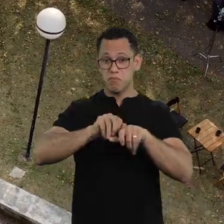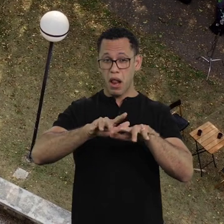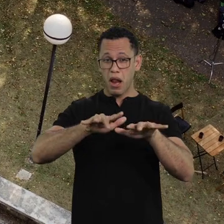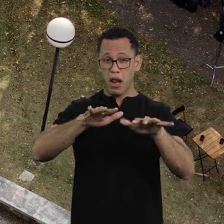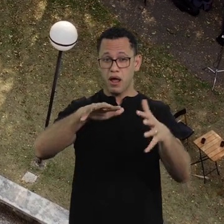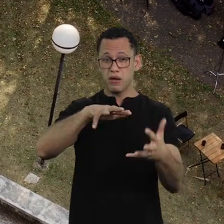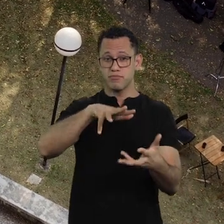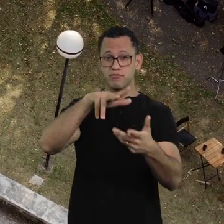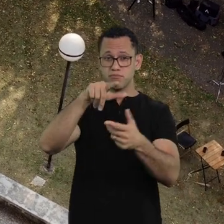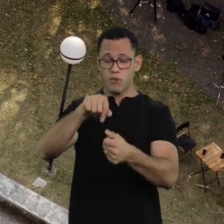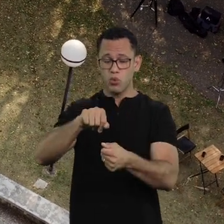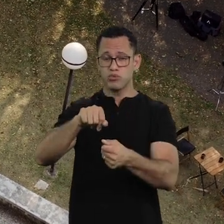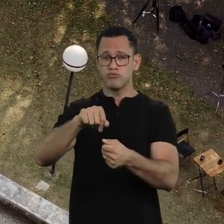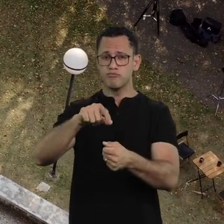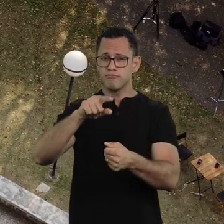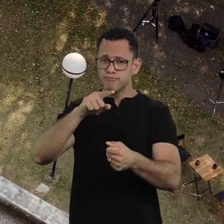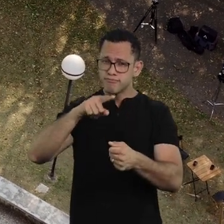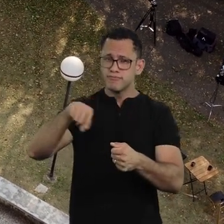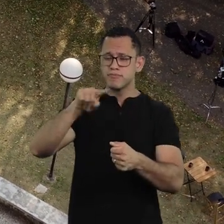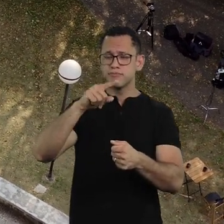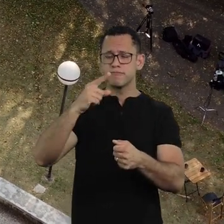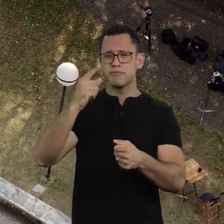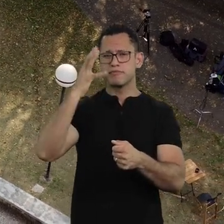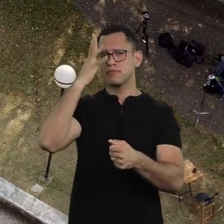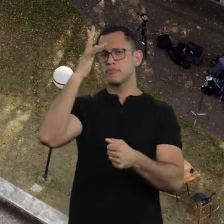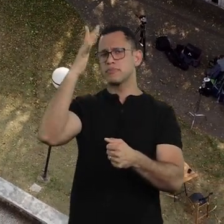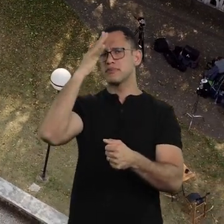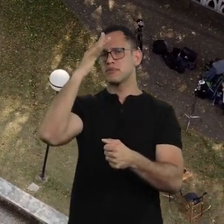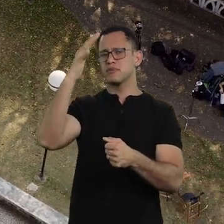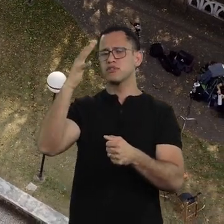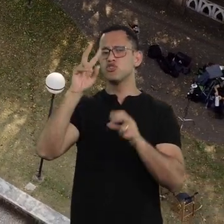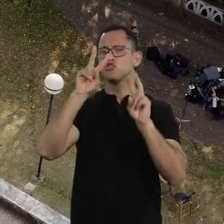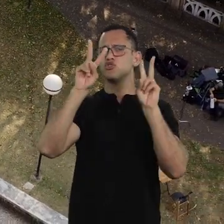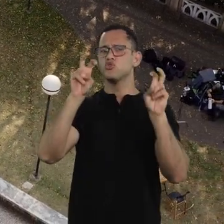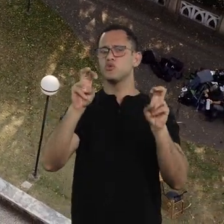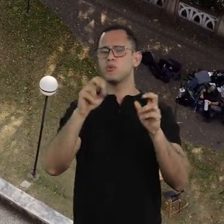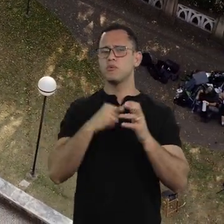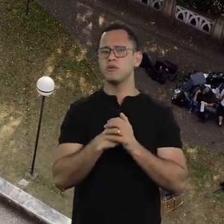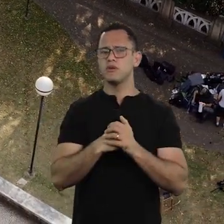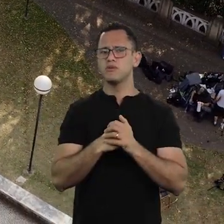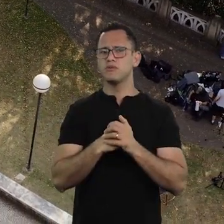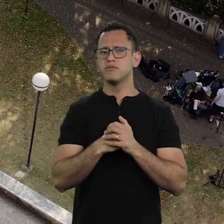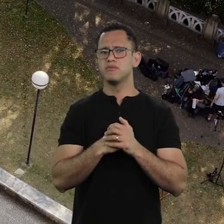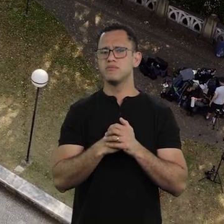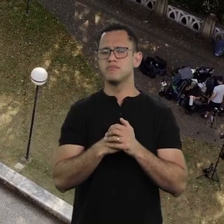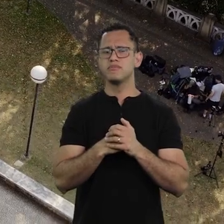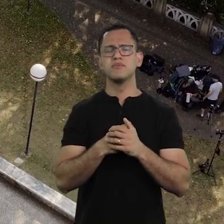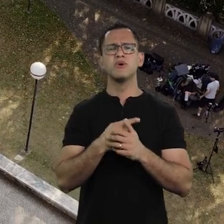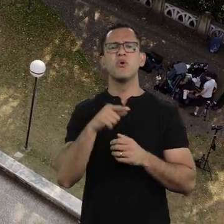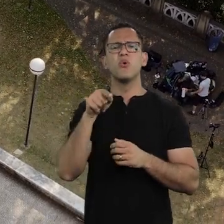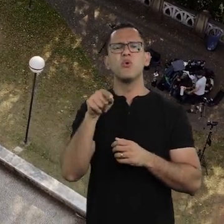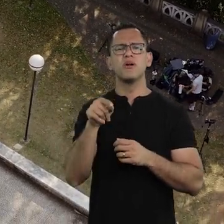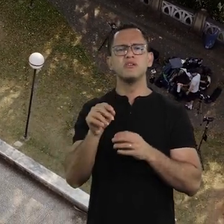This pandemic and this virus bring us this idea of the rawness,